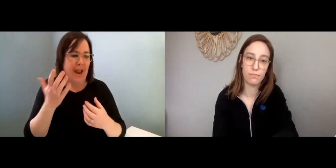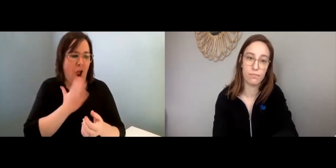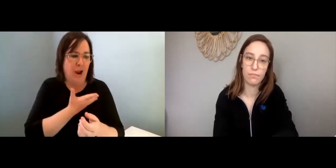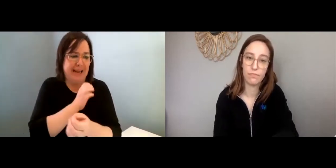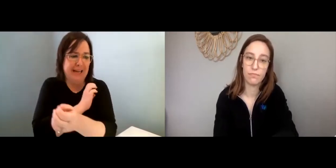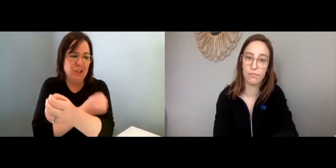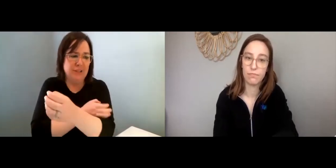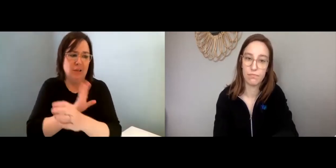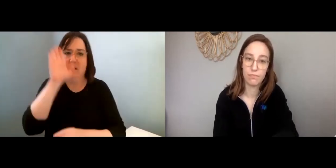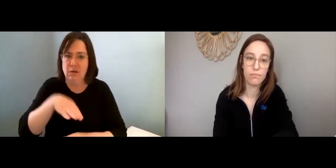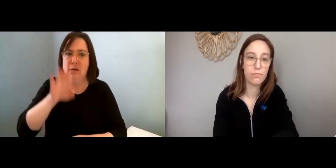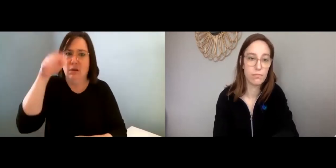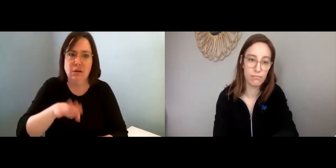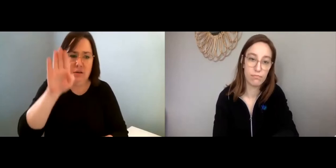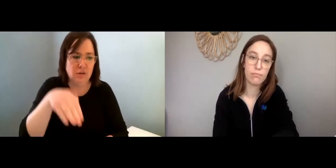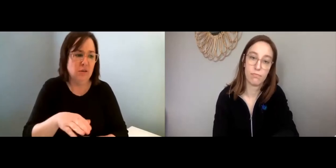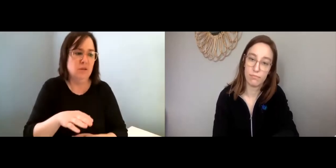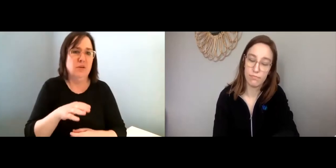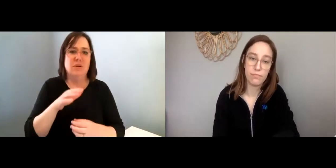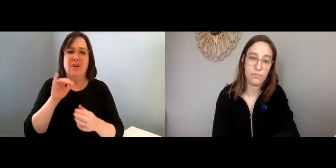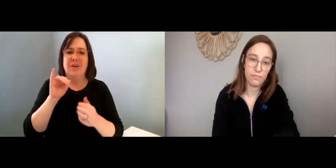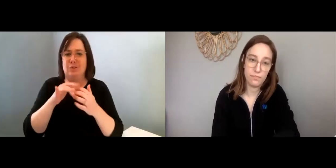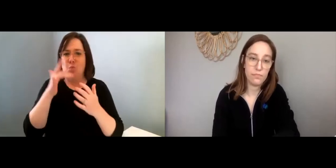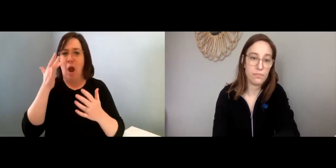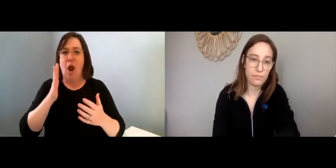Yeah, our energy may be very up and down.